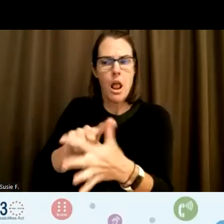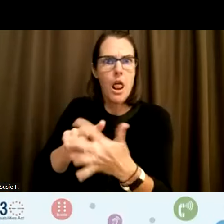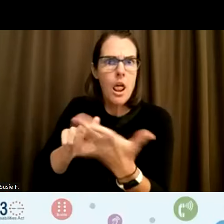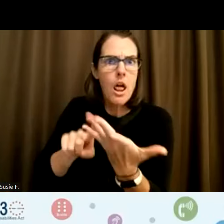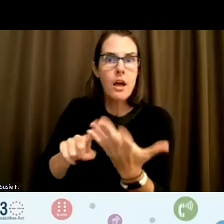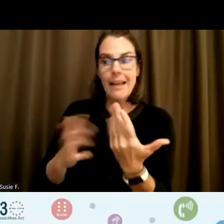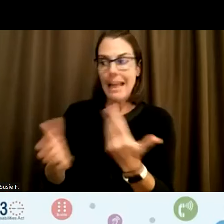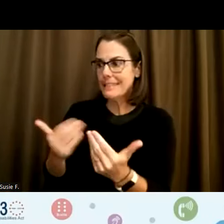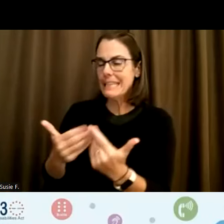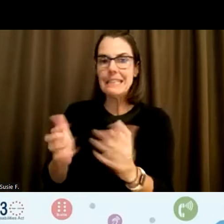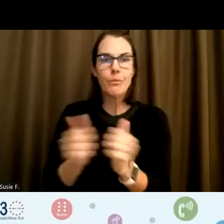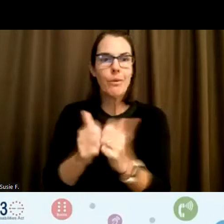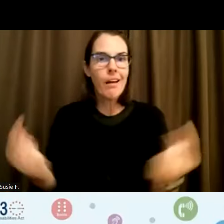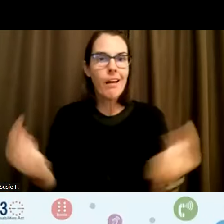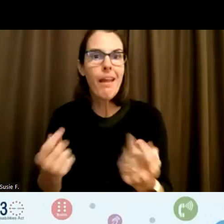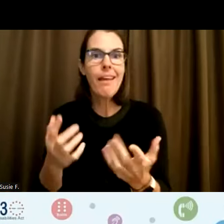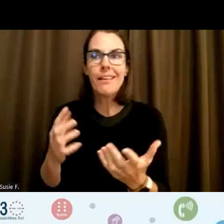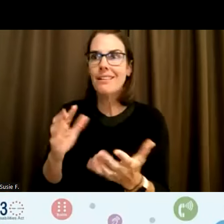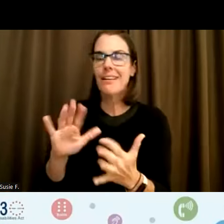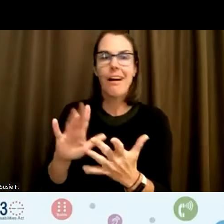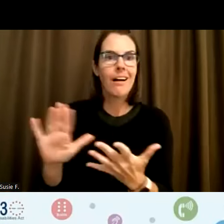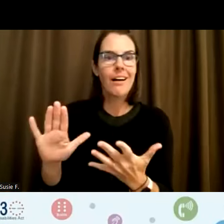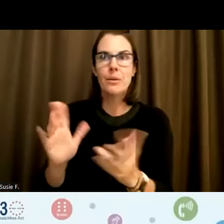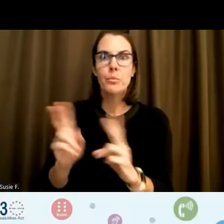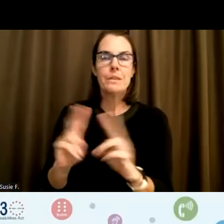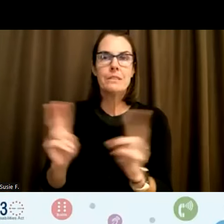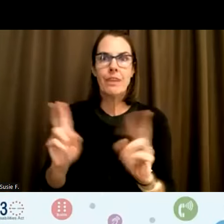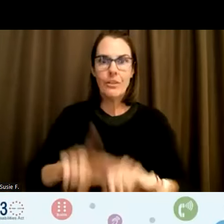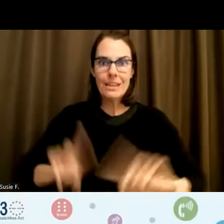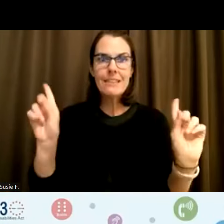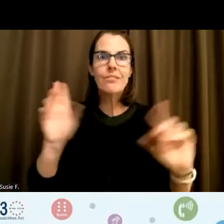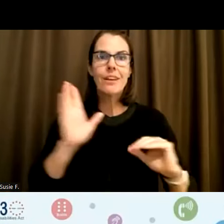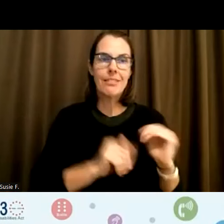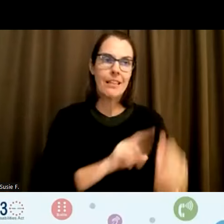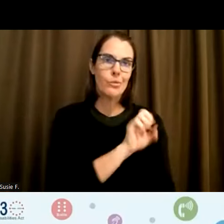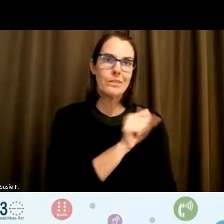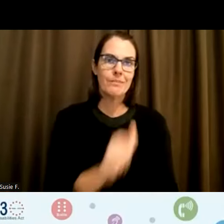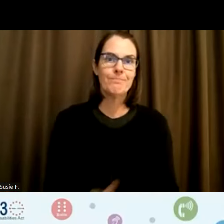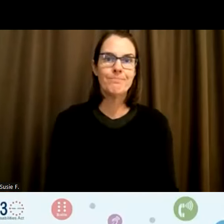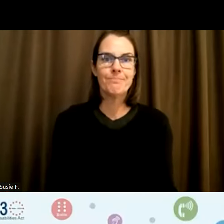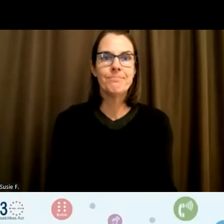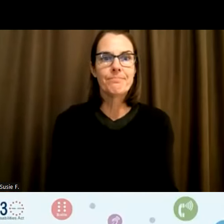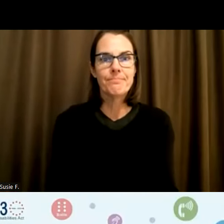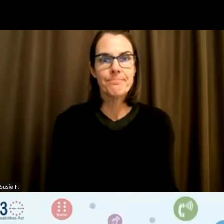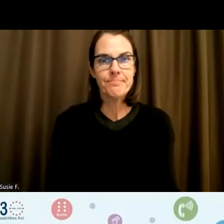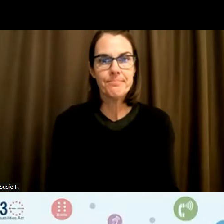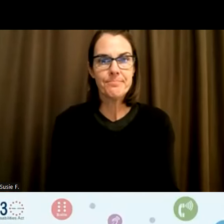painlessly as possible was very, very much different than than what we face here in the US in general